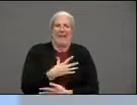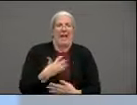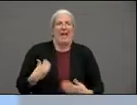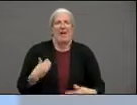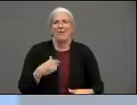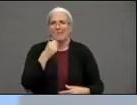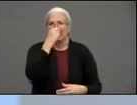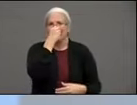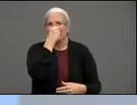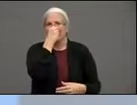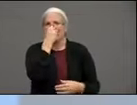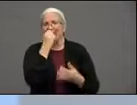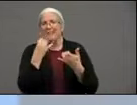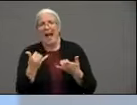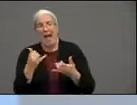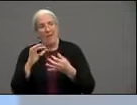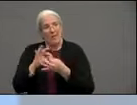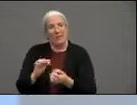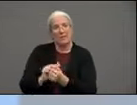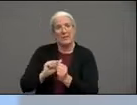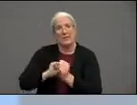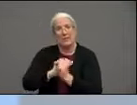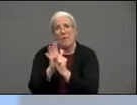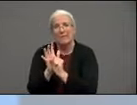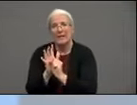maybe because COVID-19 is is evolving now we're seeing